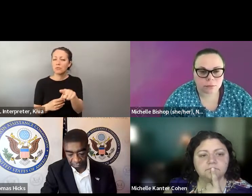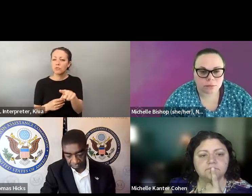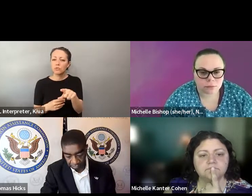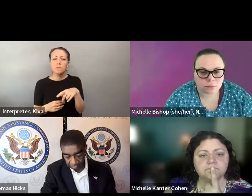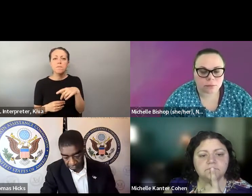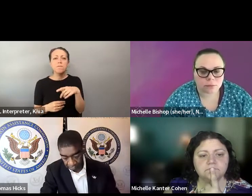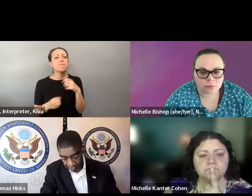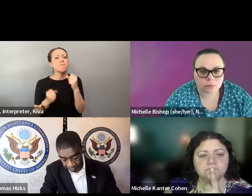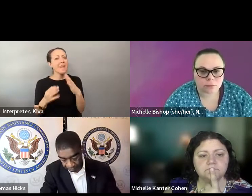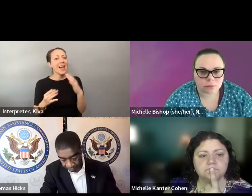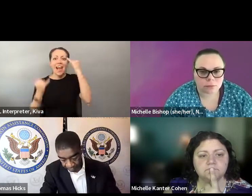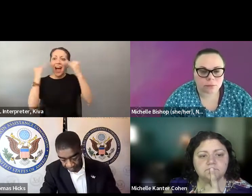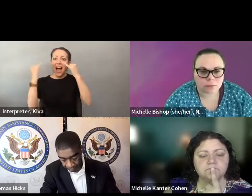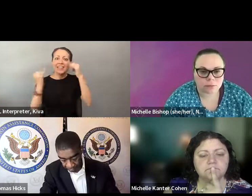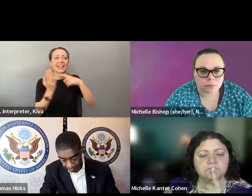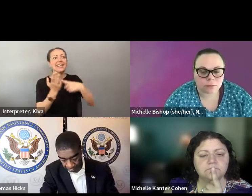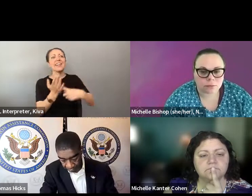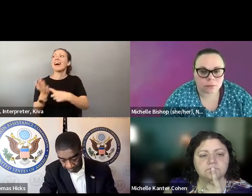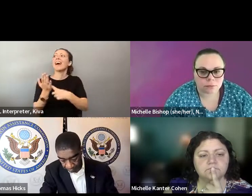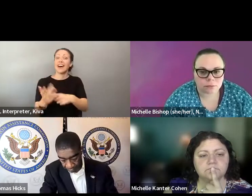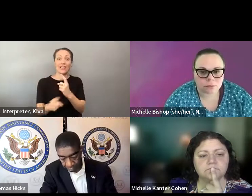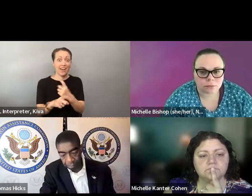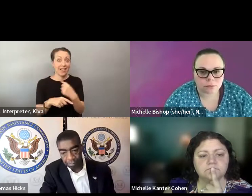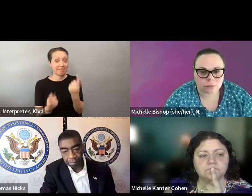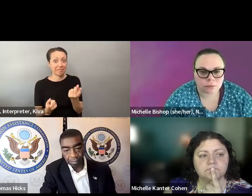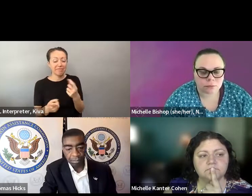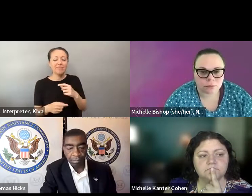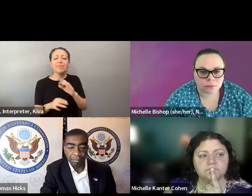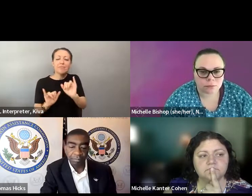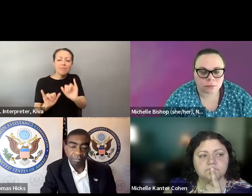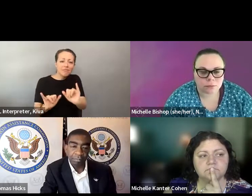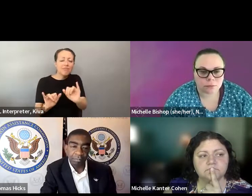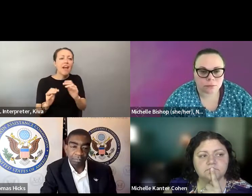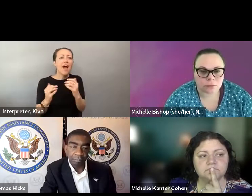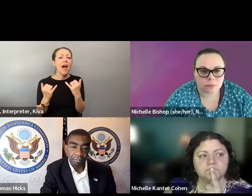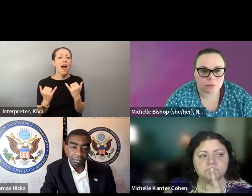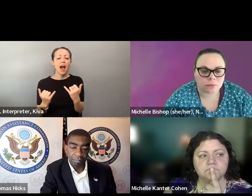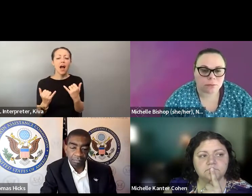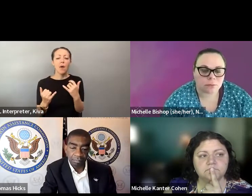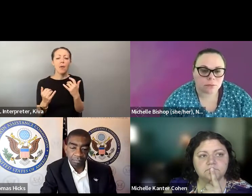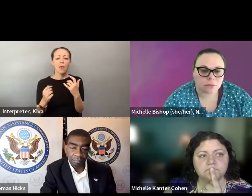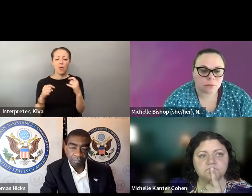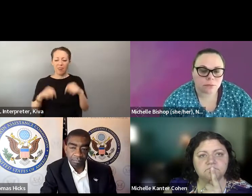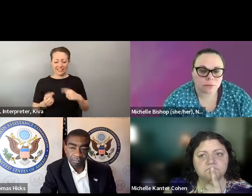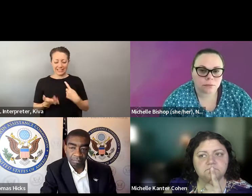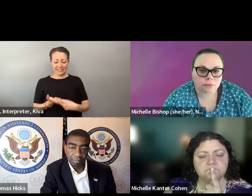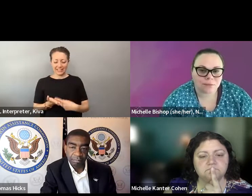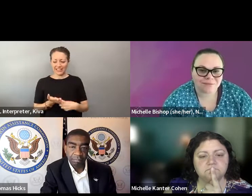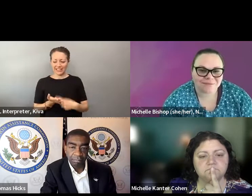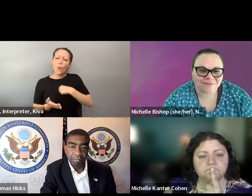going to be, how do we spread the word about this in we talked about a lot of issues and a lot of ideas. How do we get these concepts and the issues and suggestions for